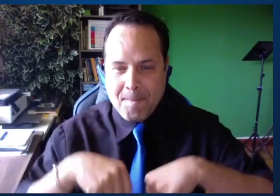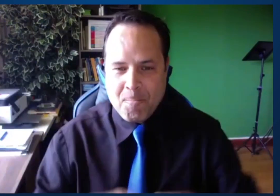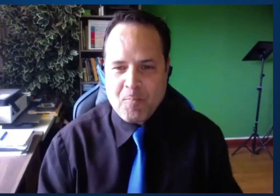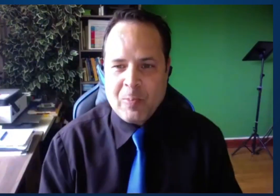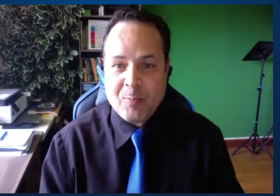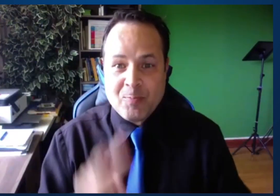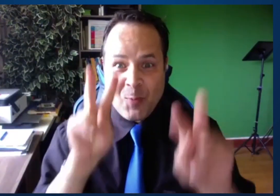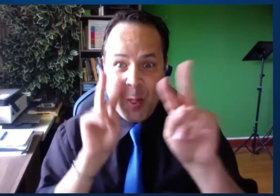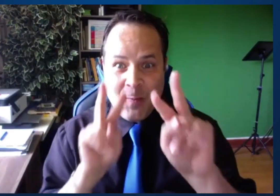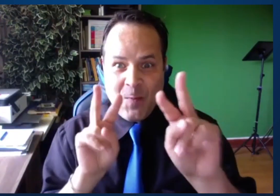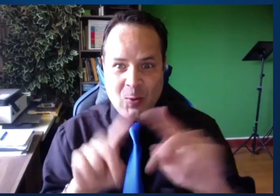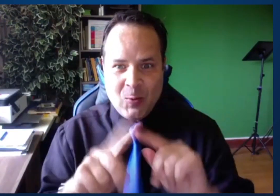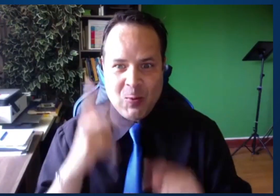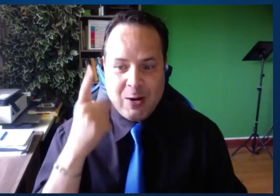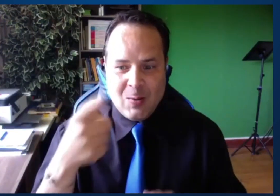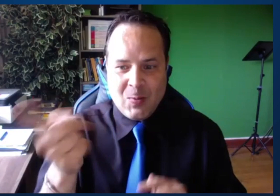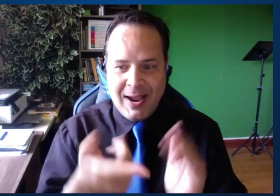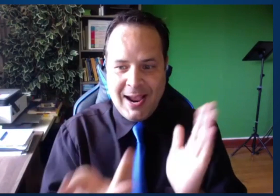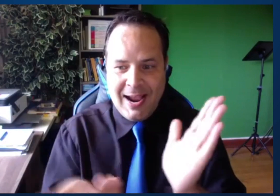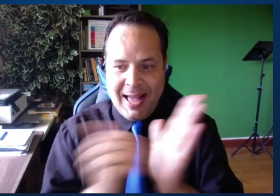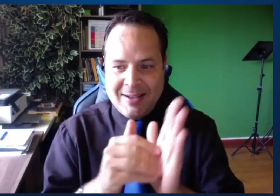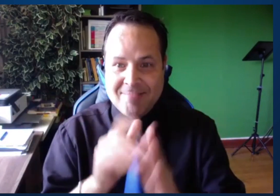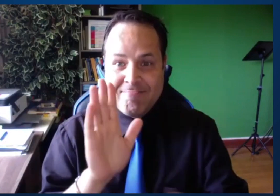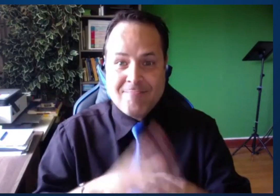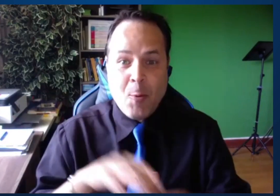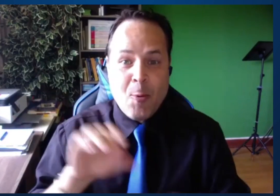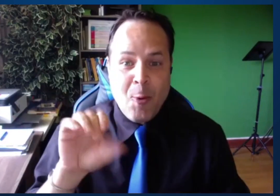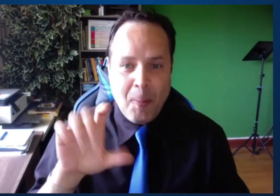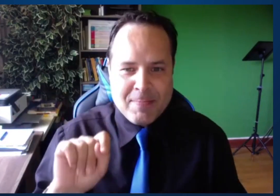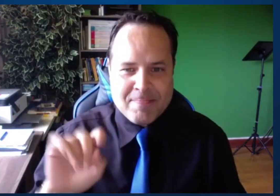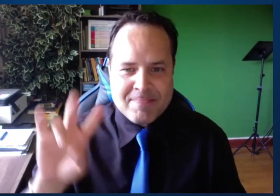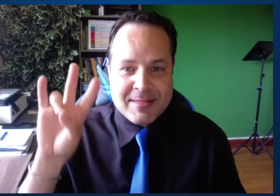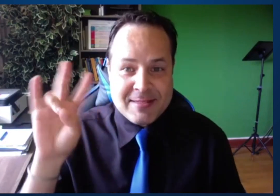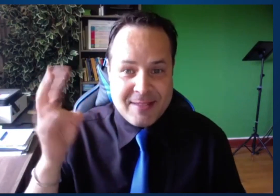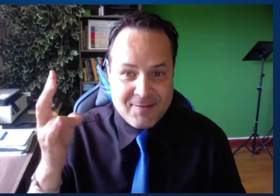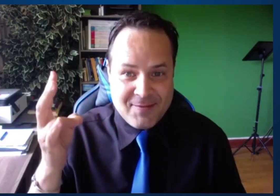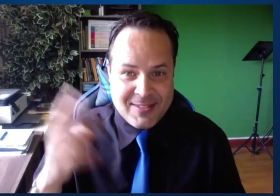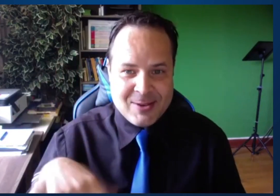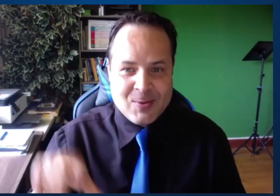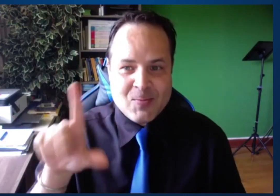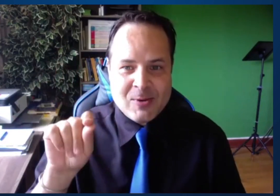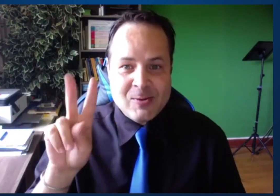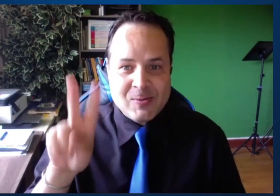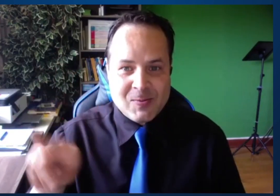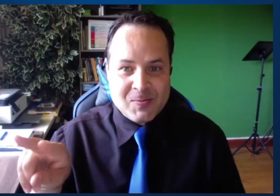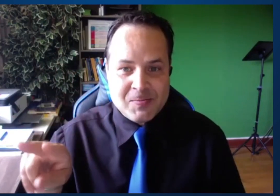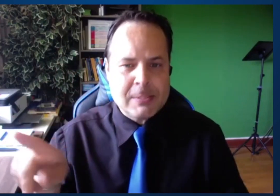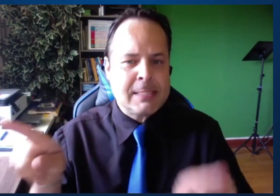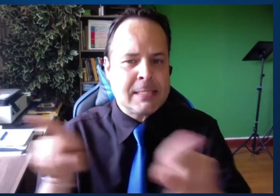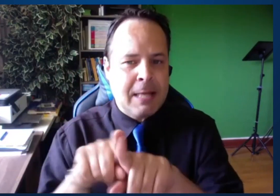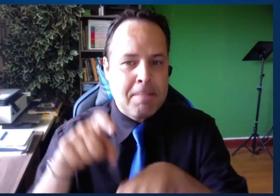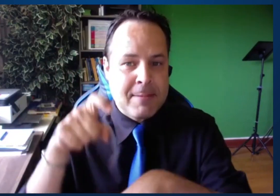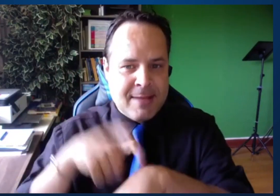Thank you to the interpreters as well for being here. Yes, thank you again for Carolyn and Mike. This is Michael speaking. Thank you again for being here.